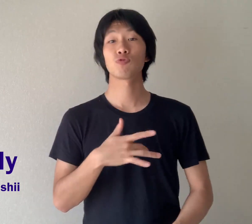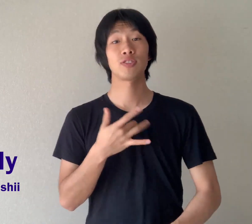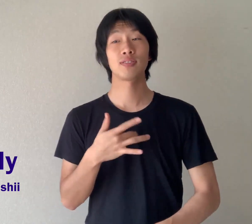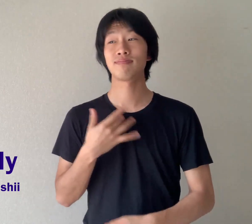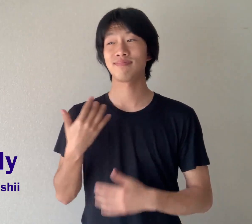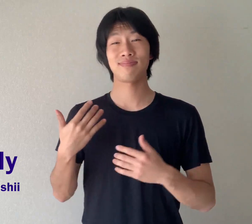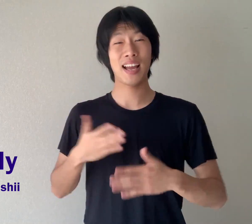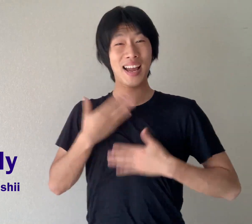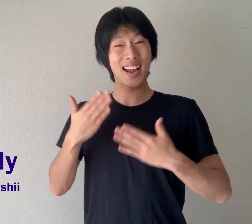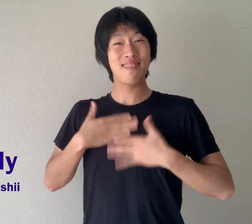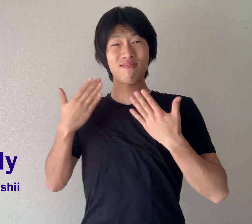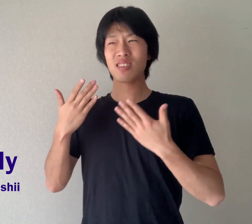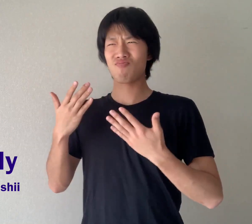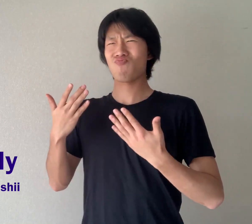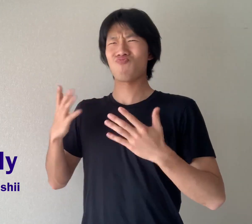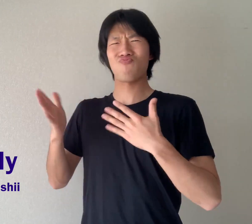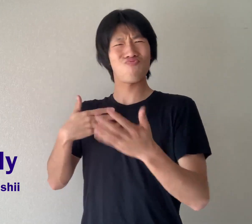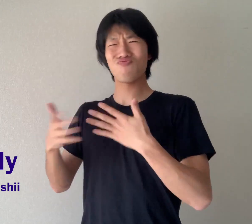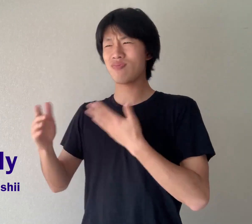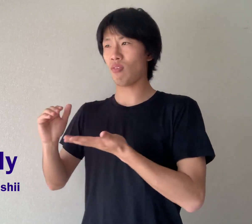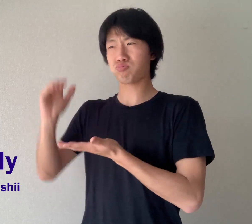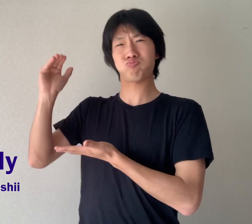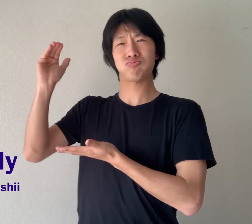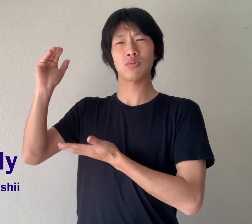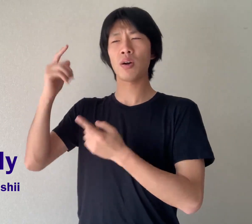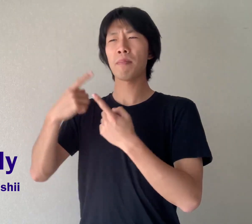Your motivation is elevated when you feel happy,